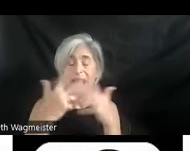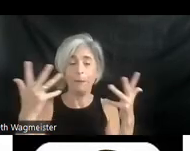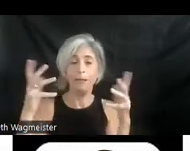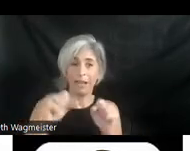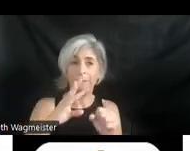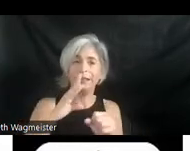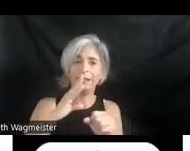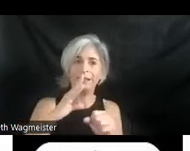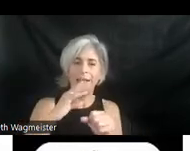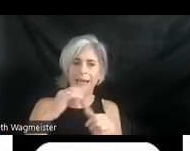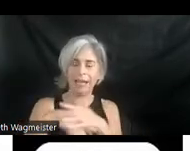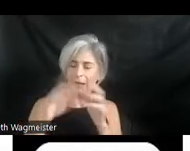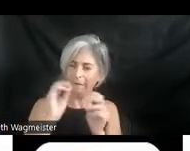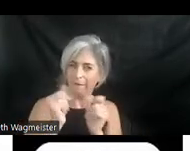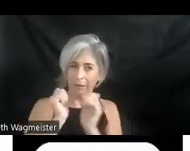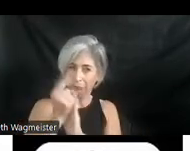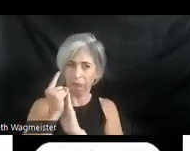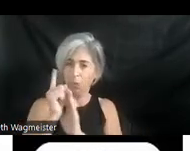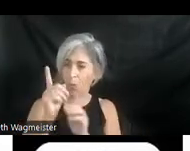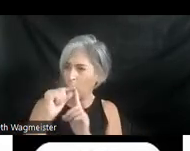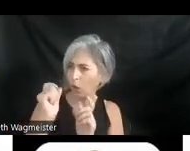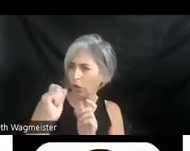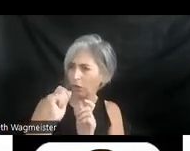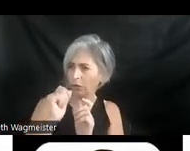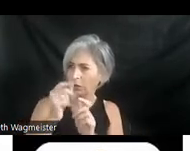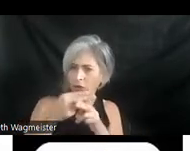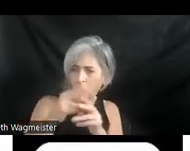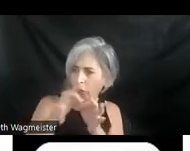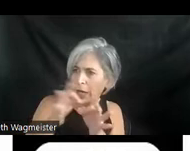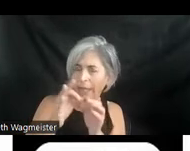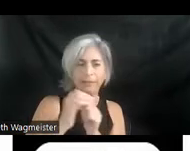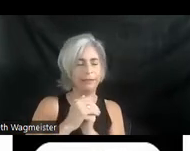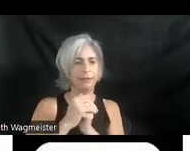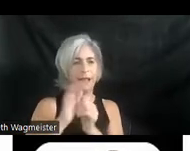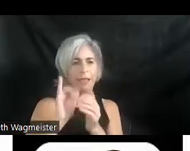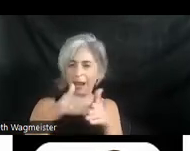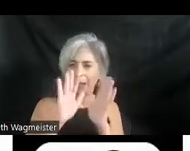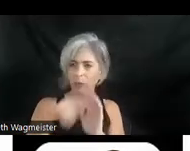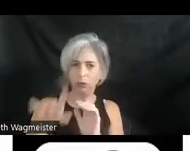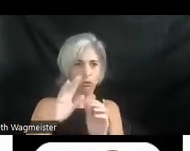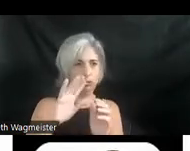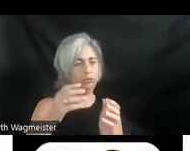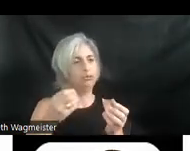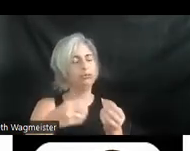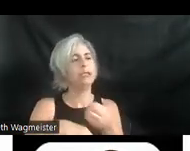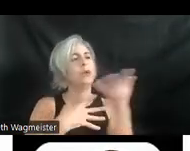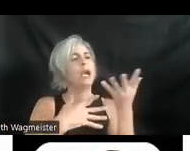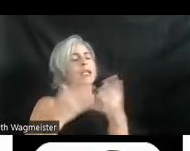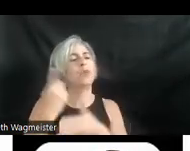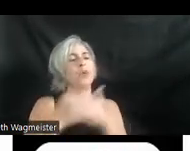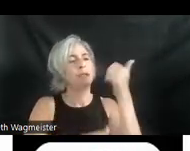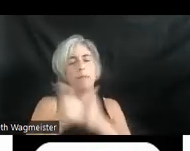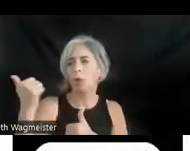in a split second. A word even. A short phrase. That allows you to convey what's most critical,